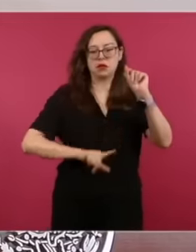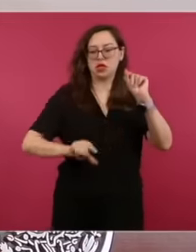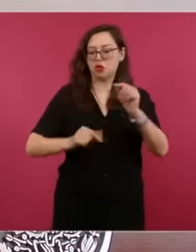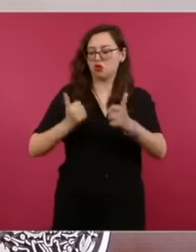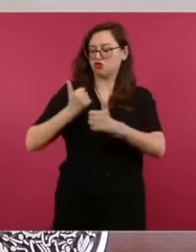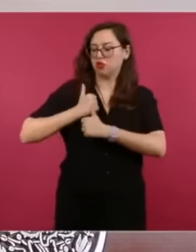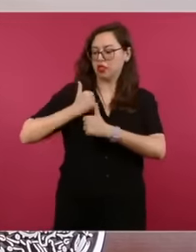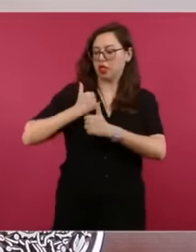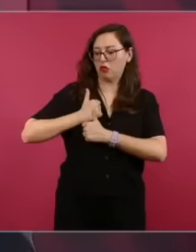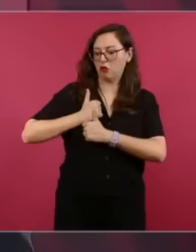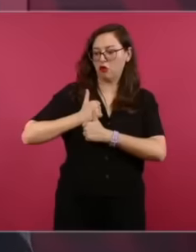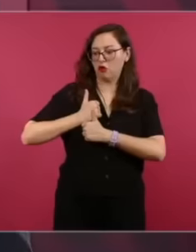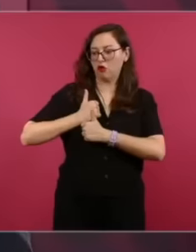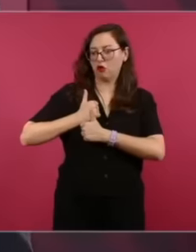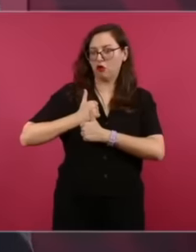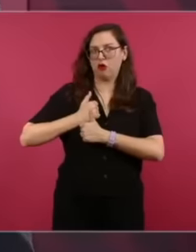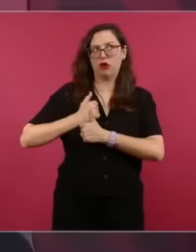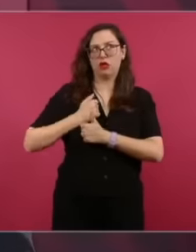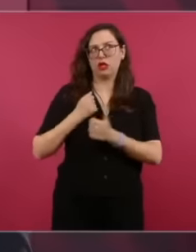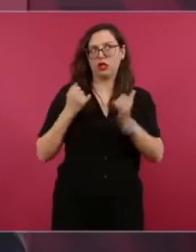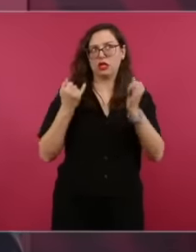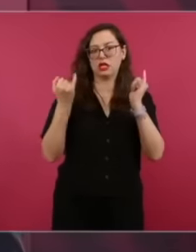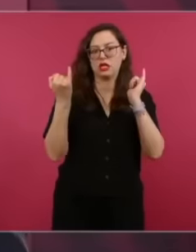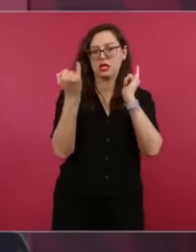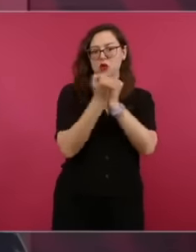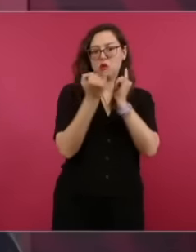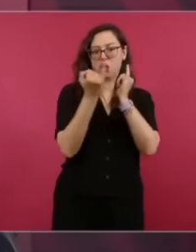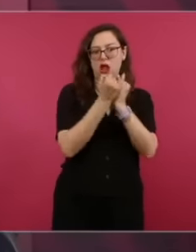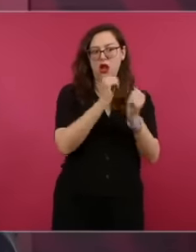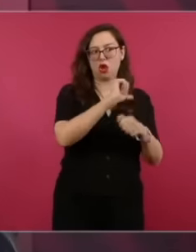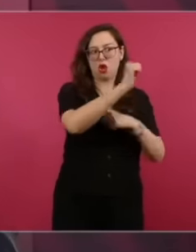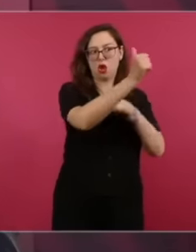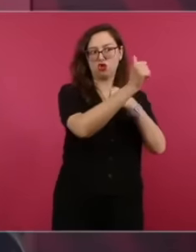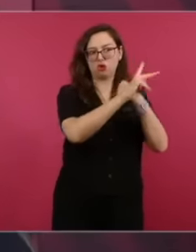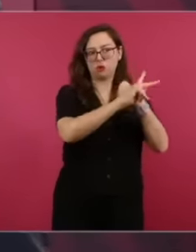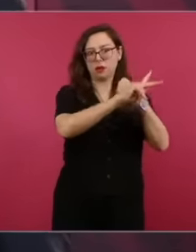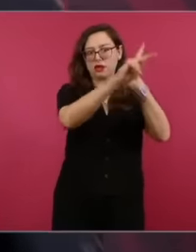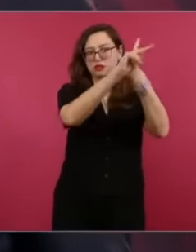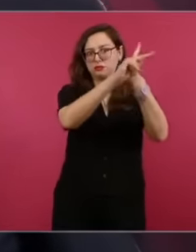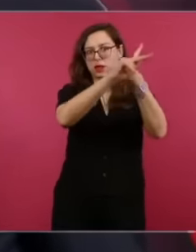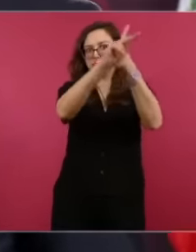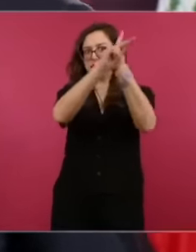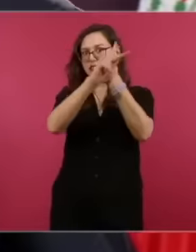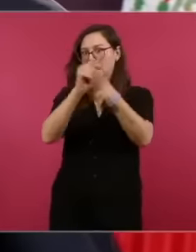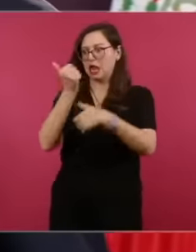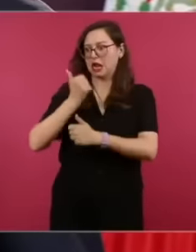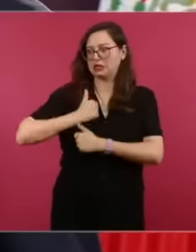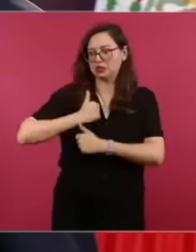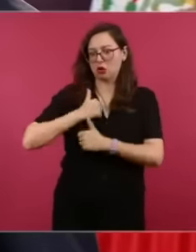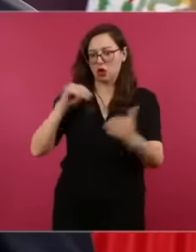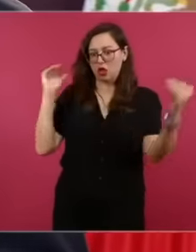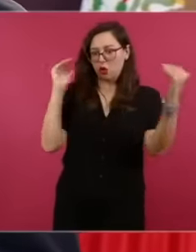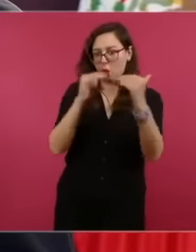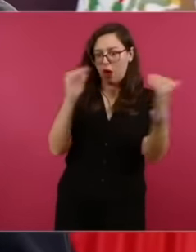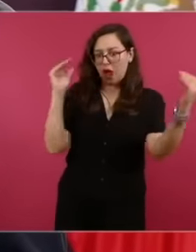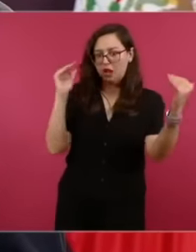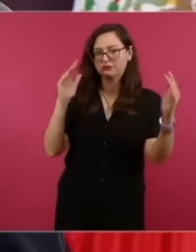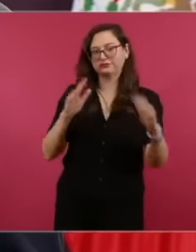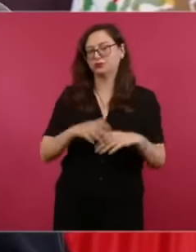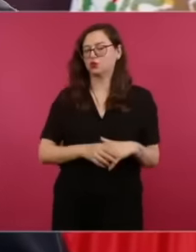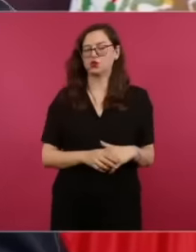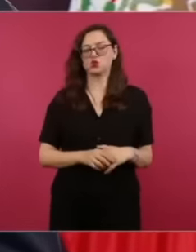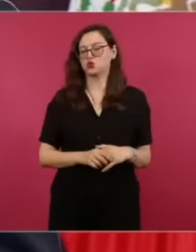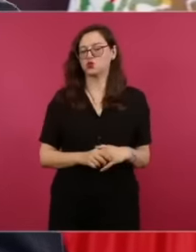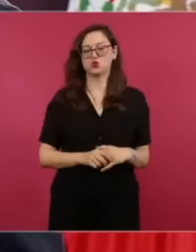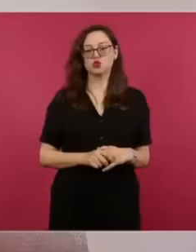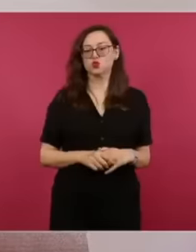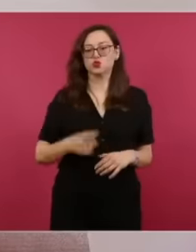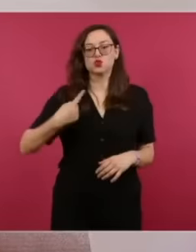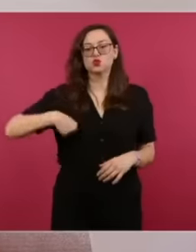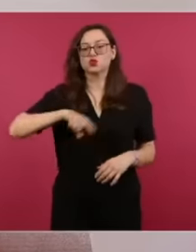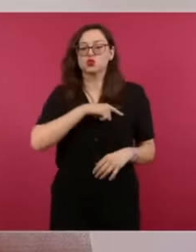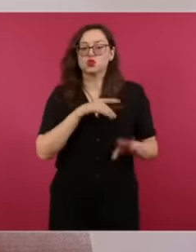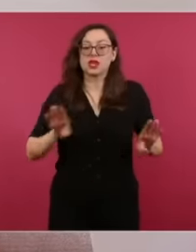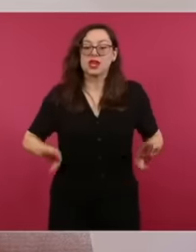the army, I cannot mention other countries but it is different, it is a